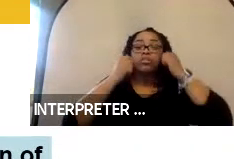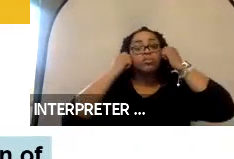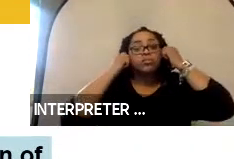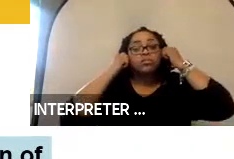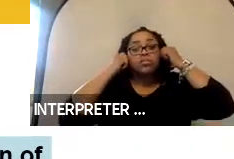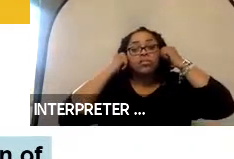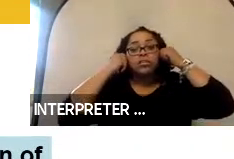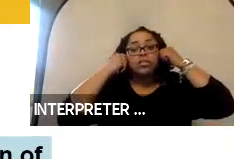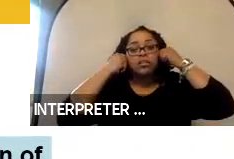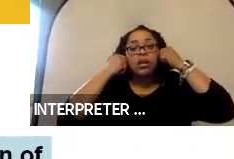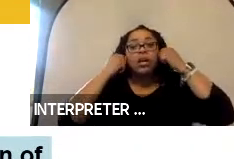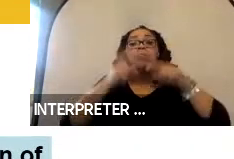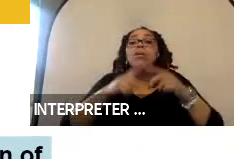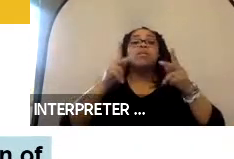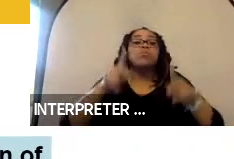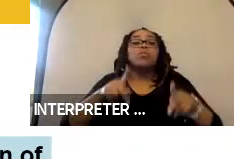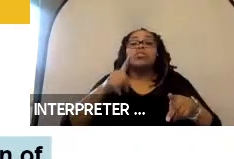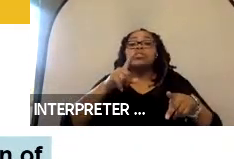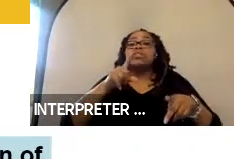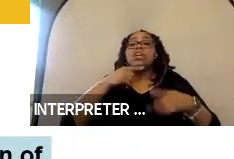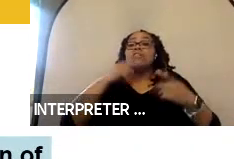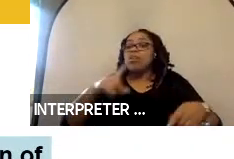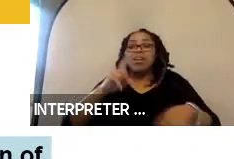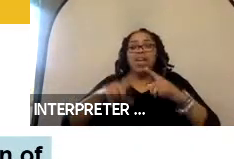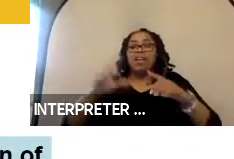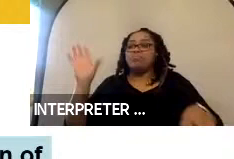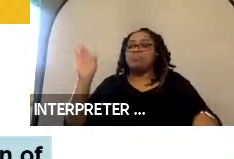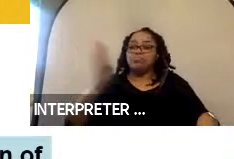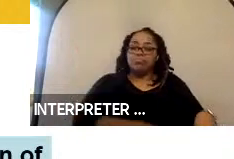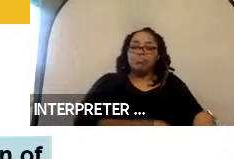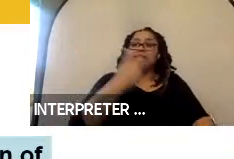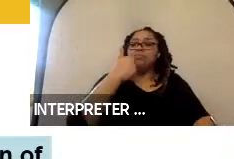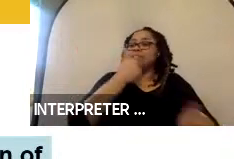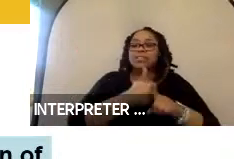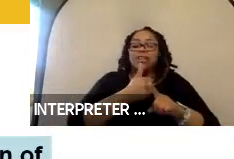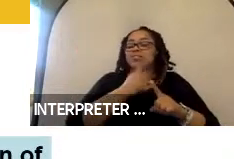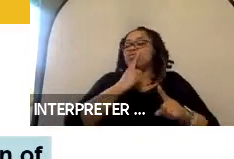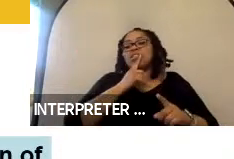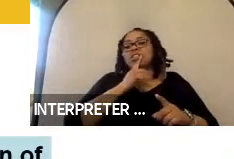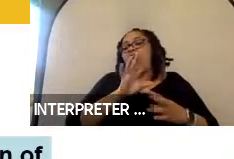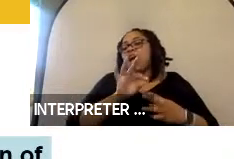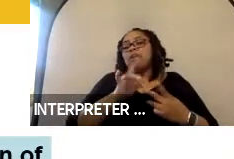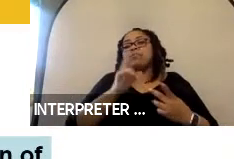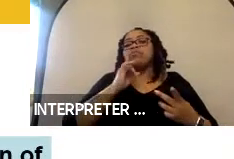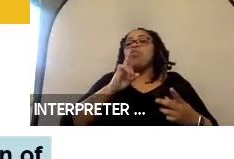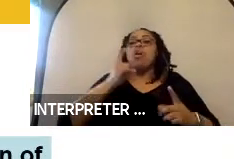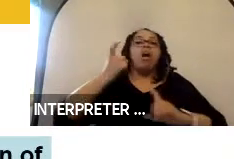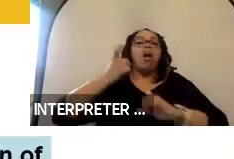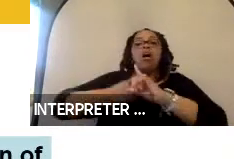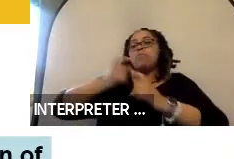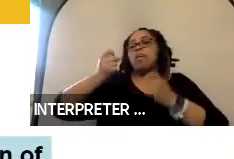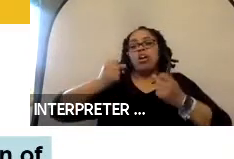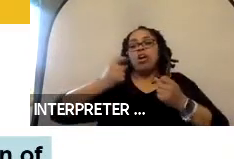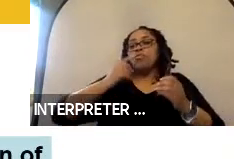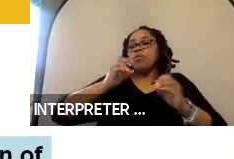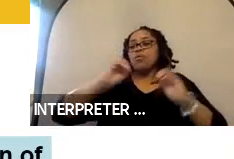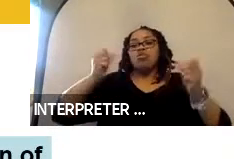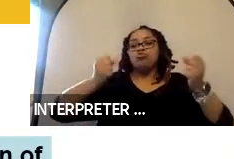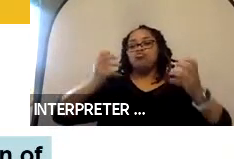in the wheelchair is usually not able to secure themselves. So, this wouldn’t be an option for an automated vehicle where there would be no driver to help.